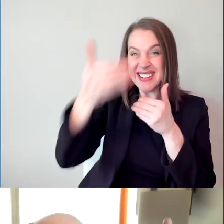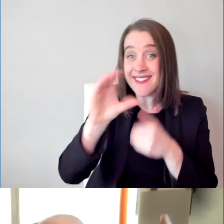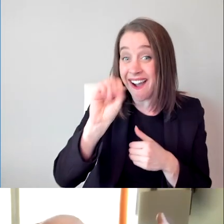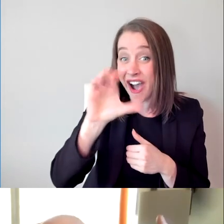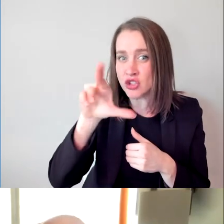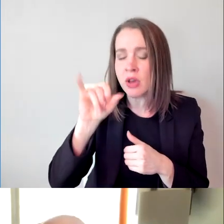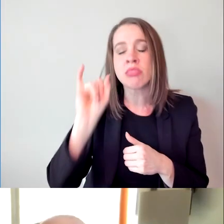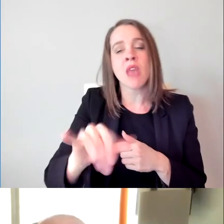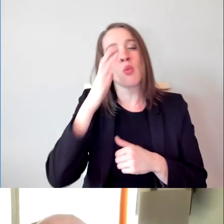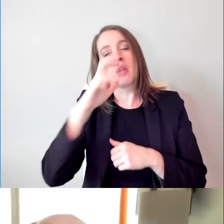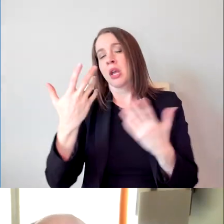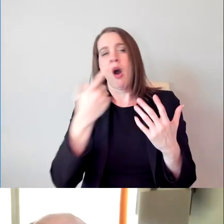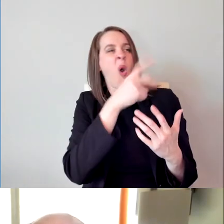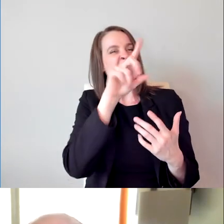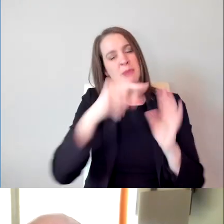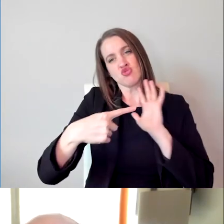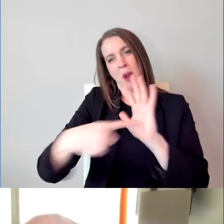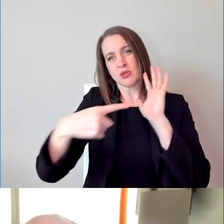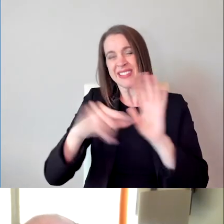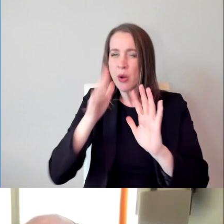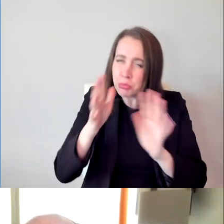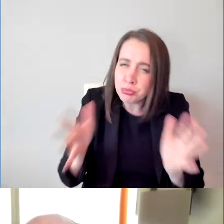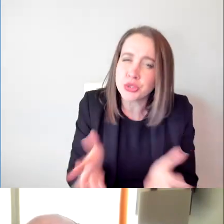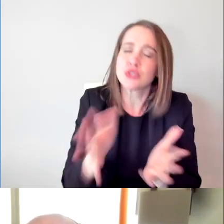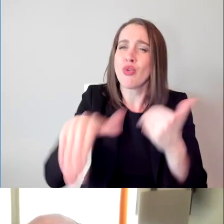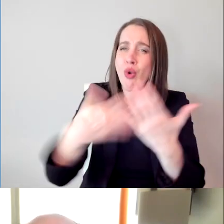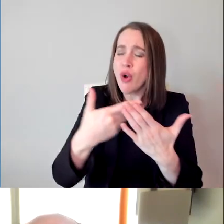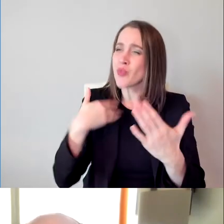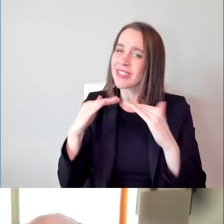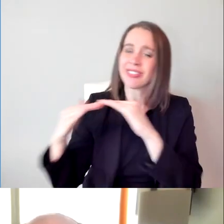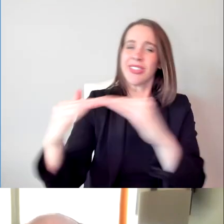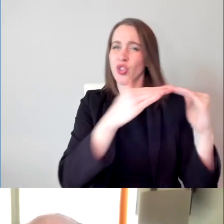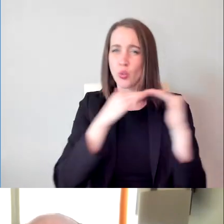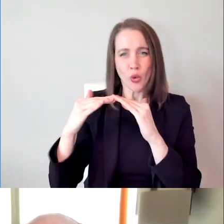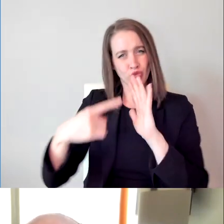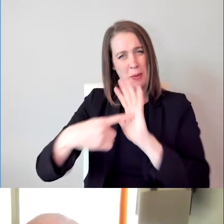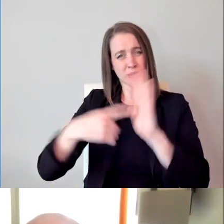that pushed everyone to have equal disabled representation on all their shows. I think that's the key.